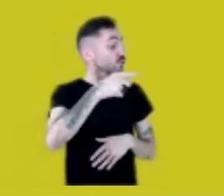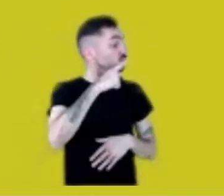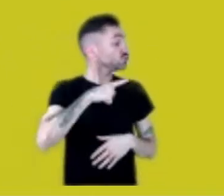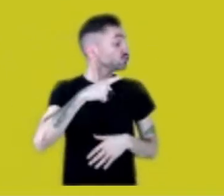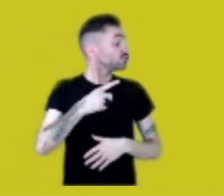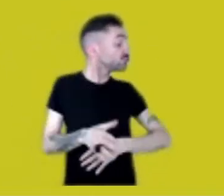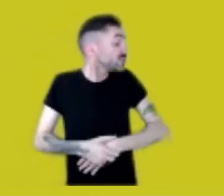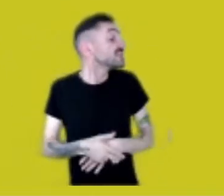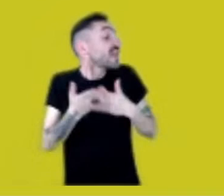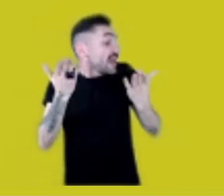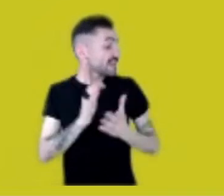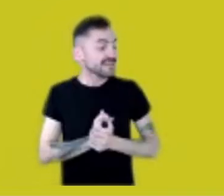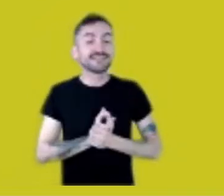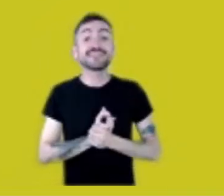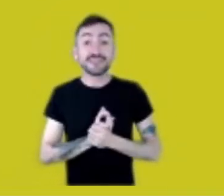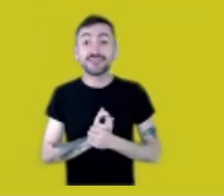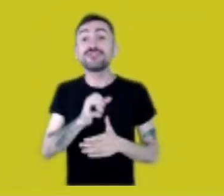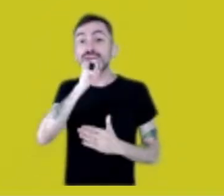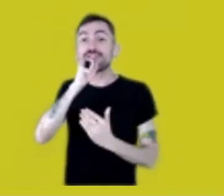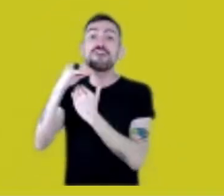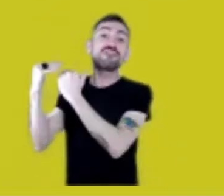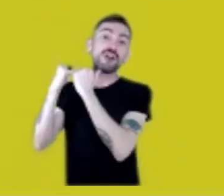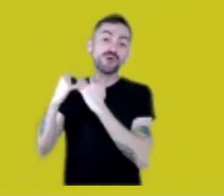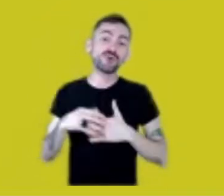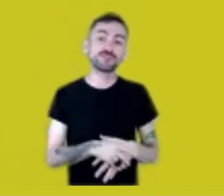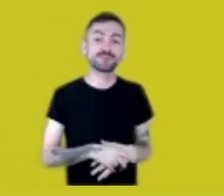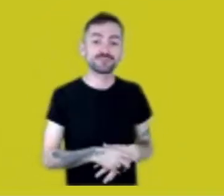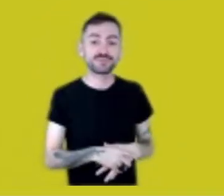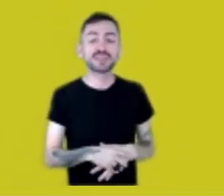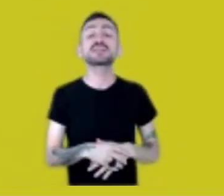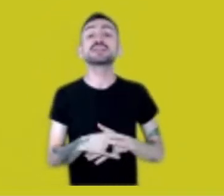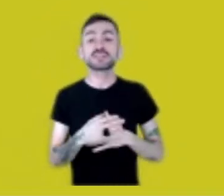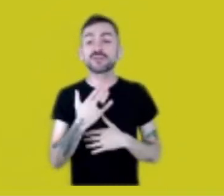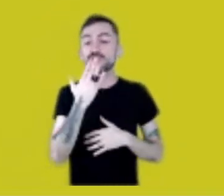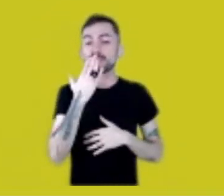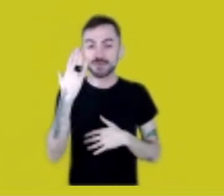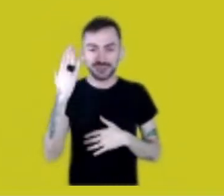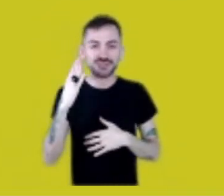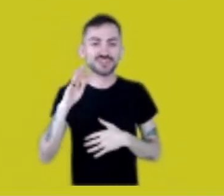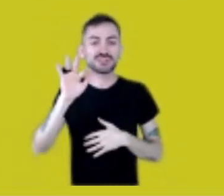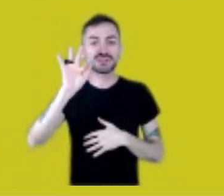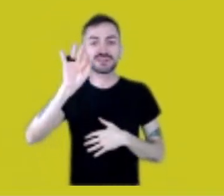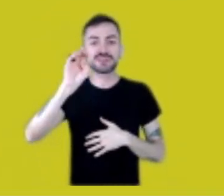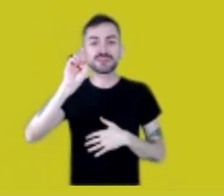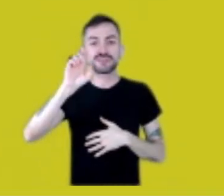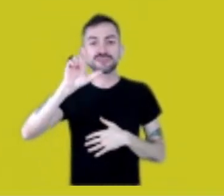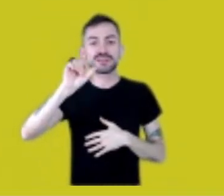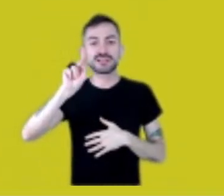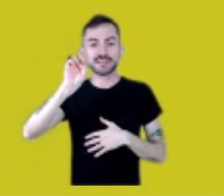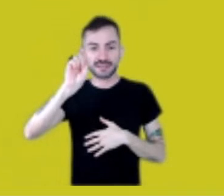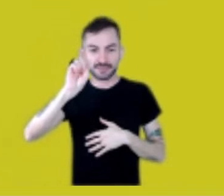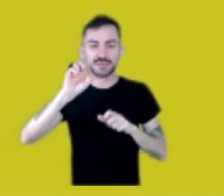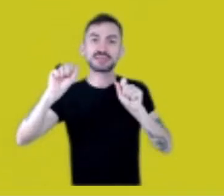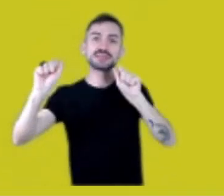I’d like to ask Aratan to put up the slide about donations while I talk,